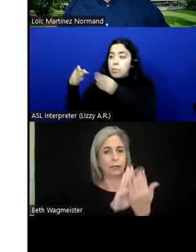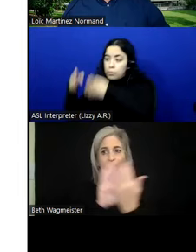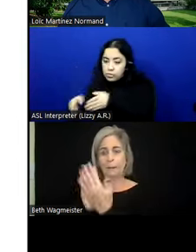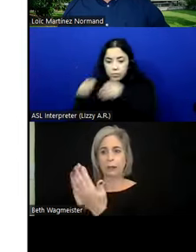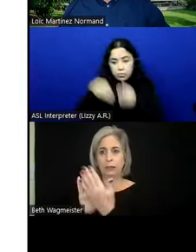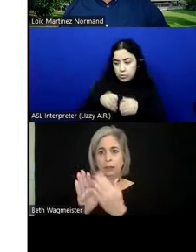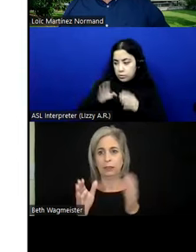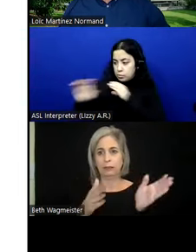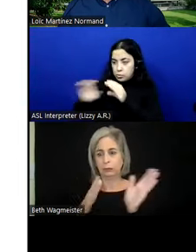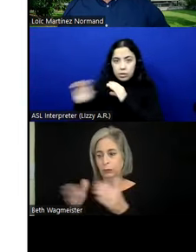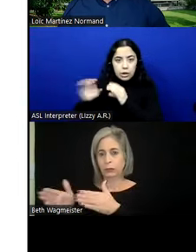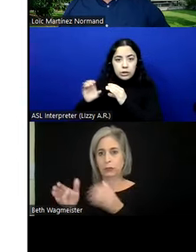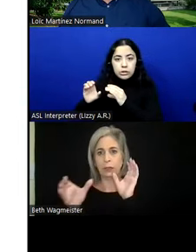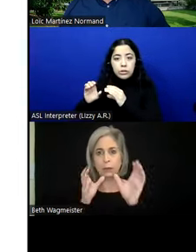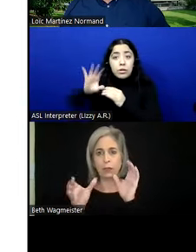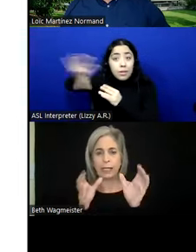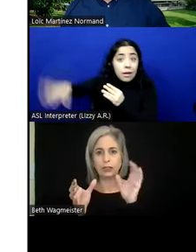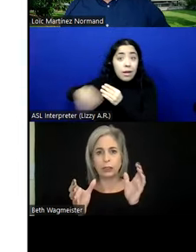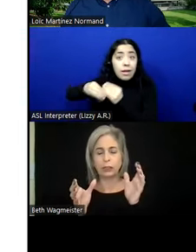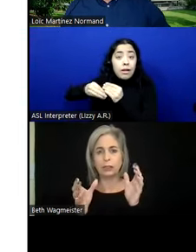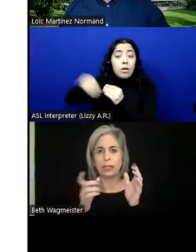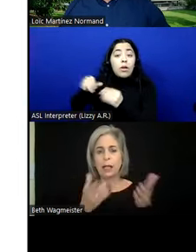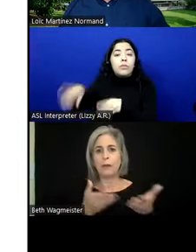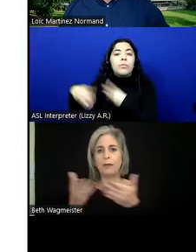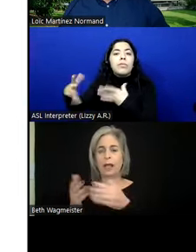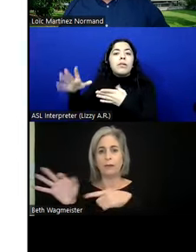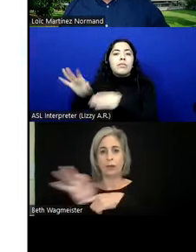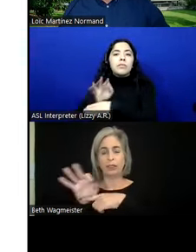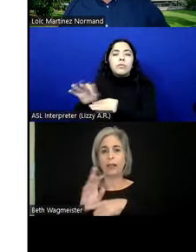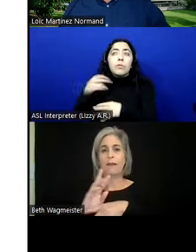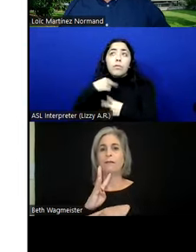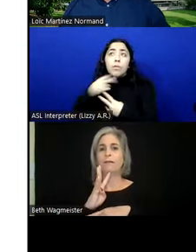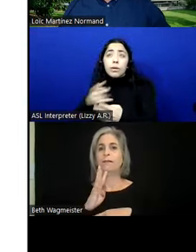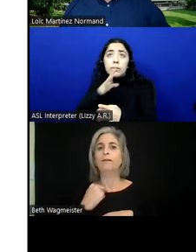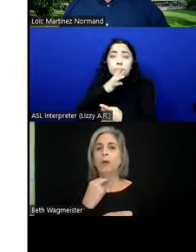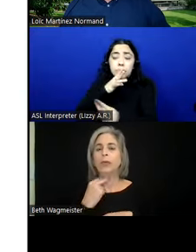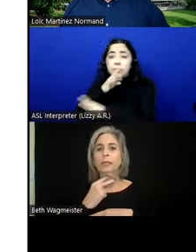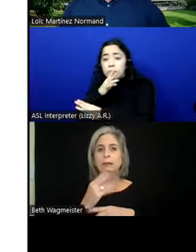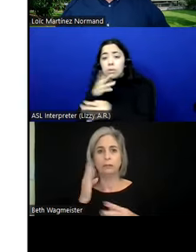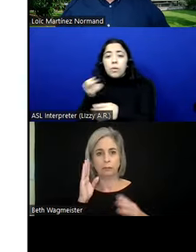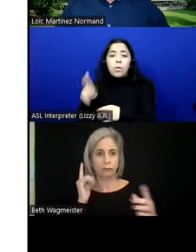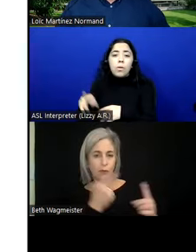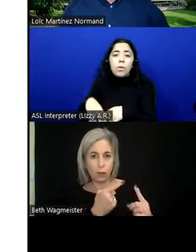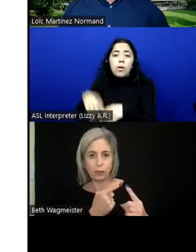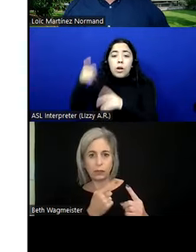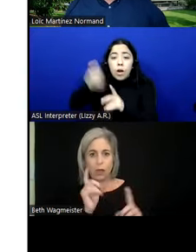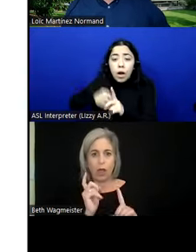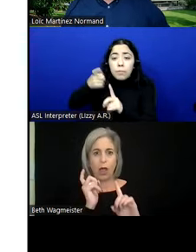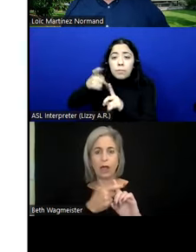in addition it provides functionality of voice mailing or an automatic voice response system,